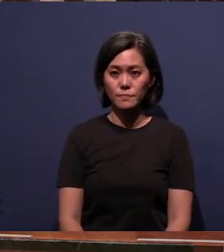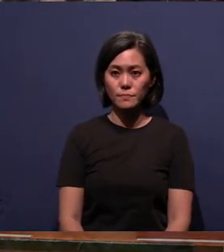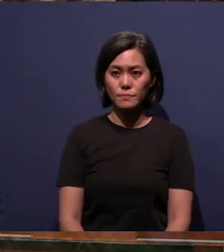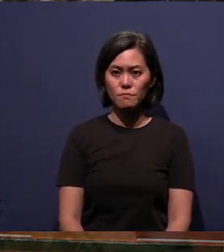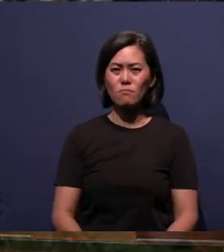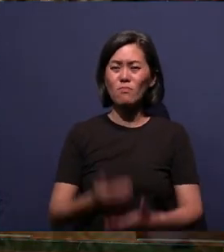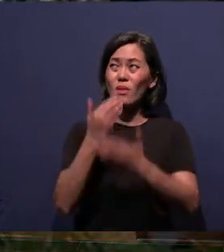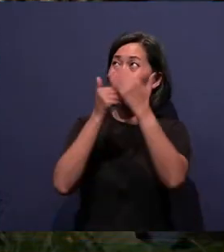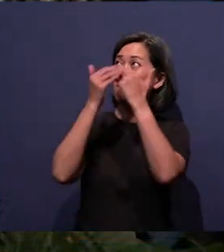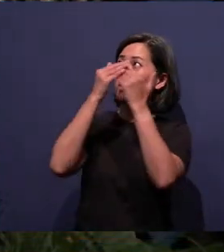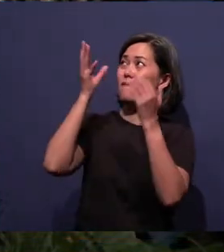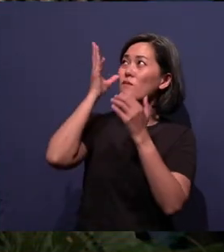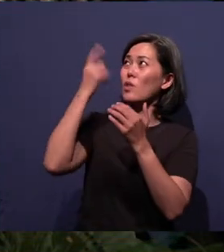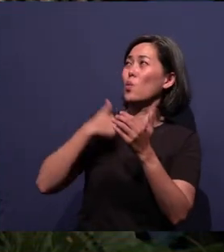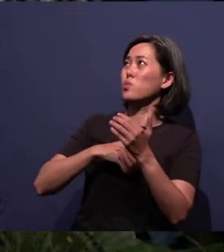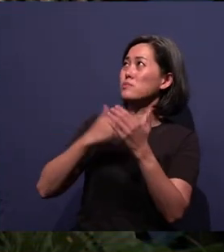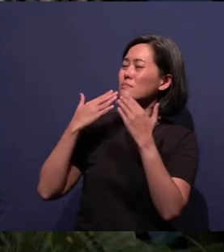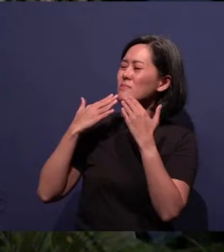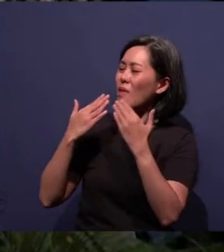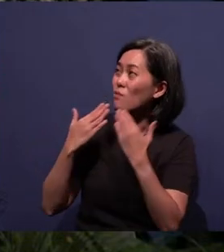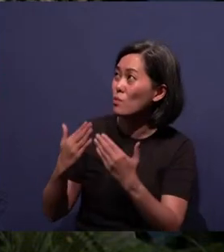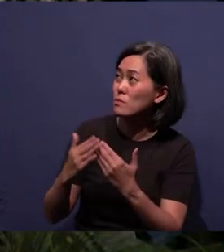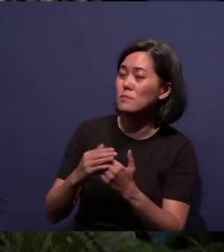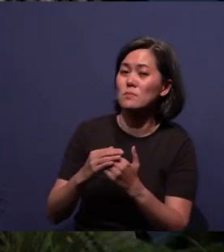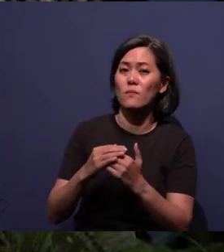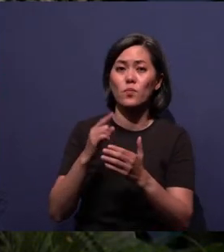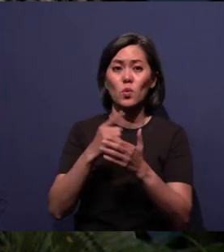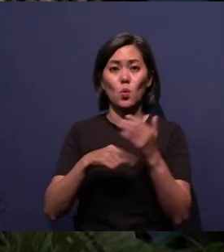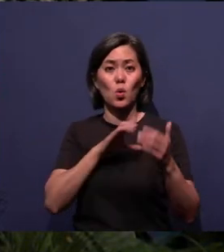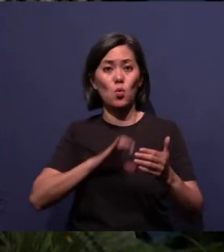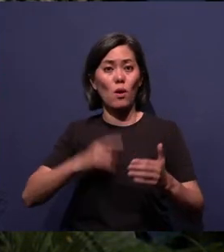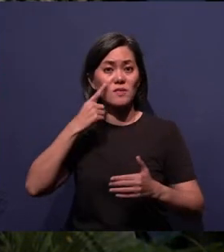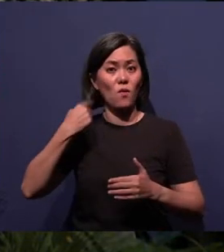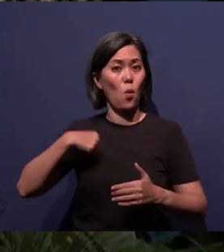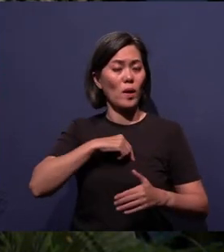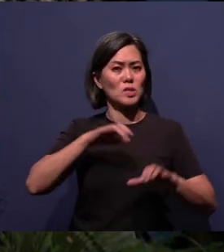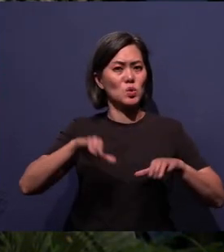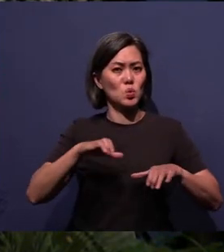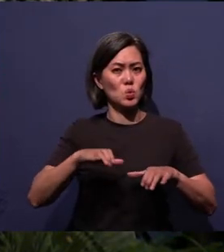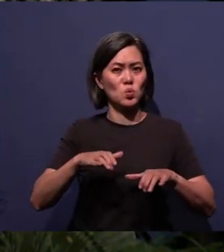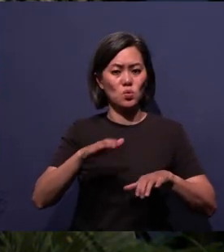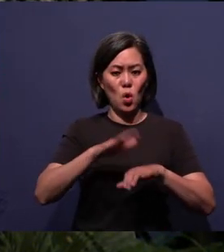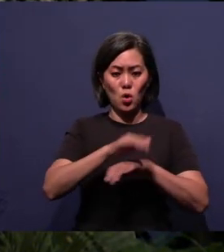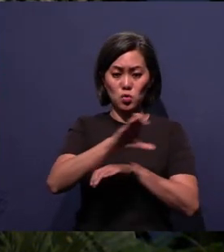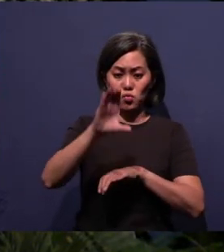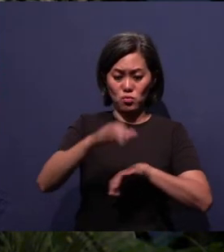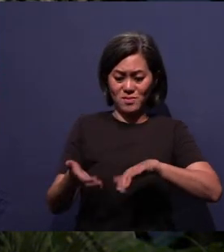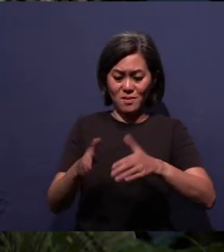Heavenly Father, we are thankful, Lord, for what Christ has done for us, for dying on the cross for our sins.